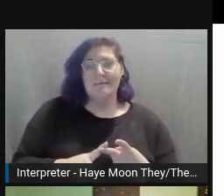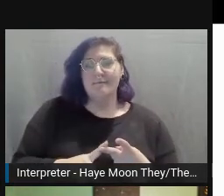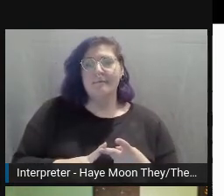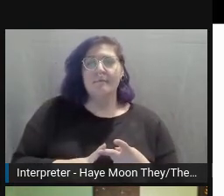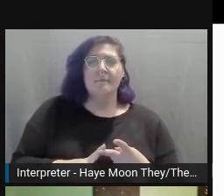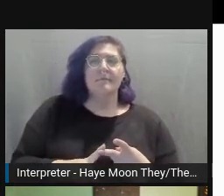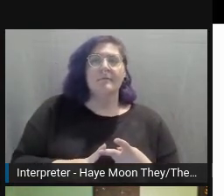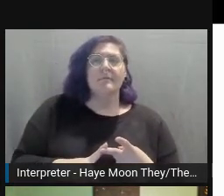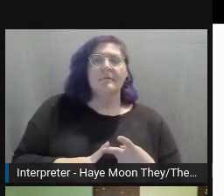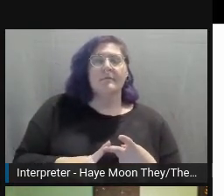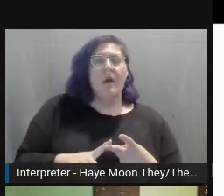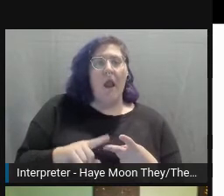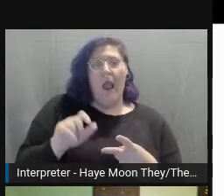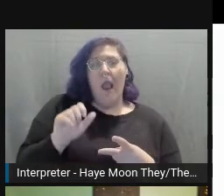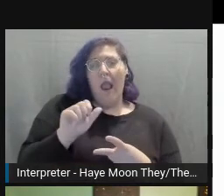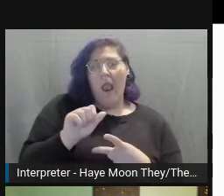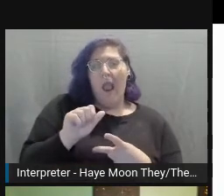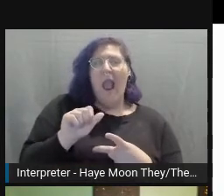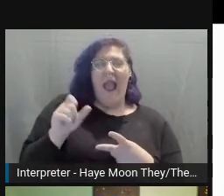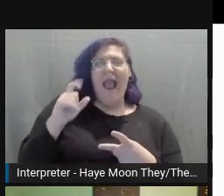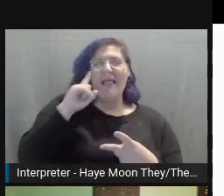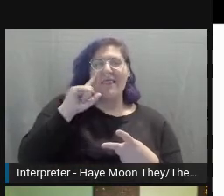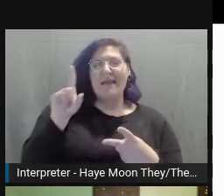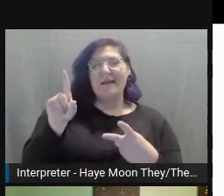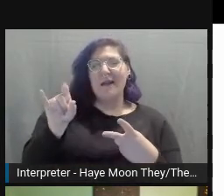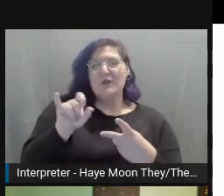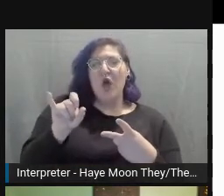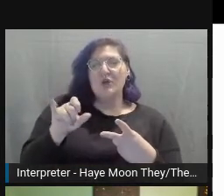I think that's also known as Lou Gehrig's disease, someone